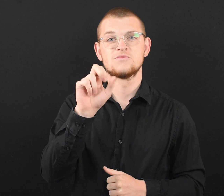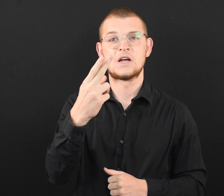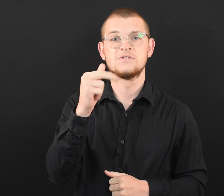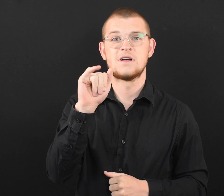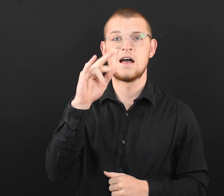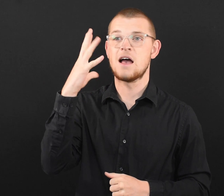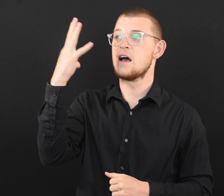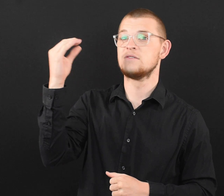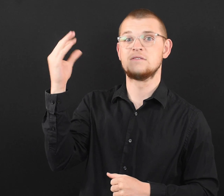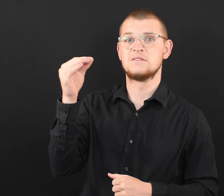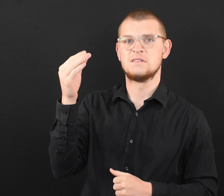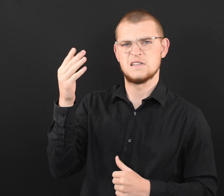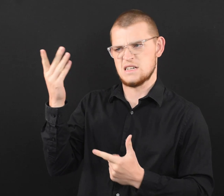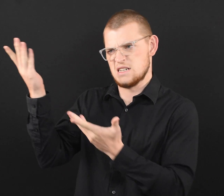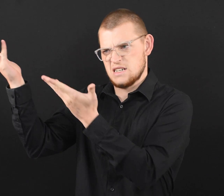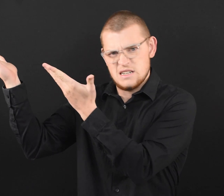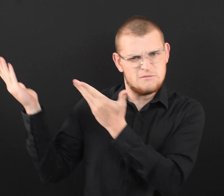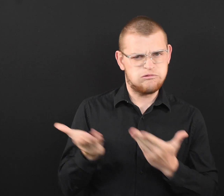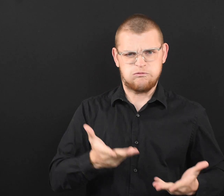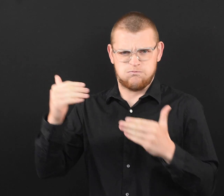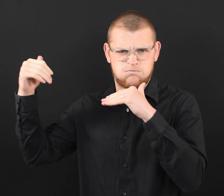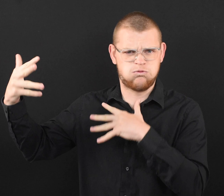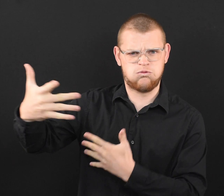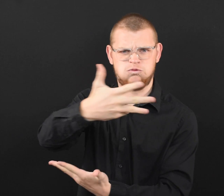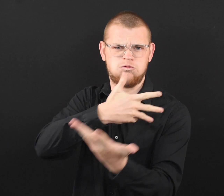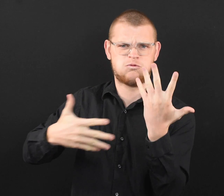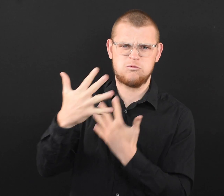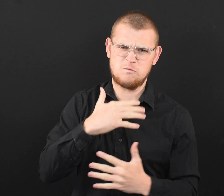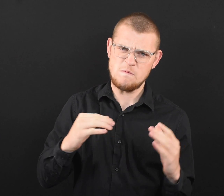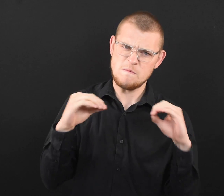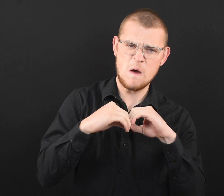Bring as much fresh air into your home as possible.